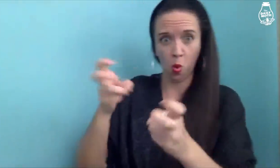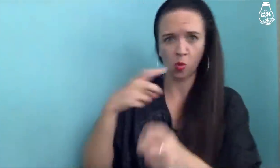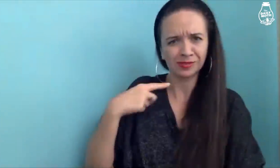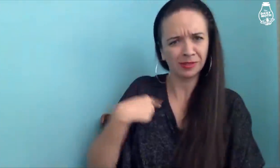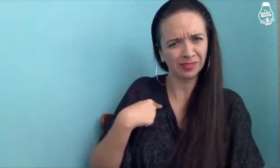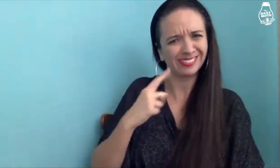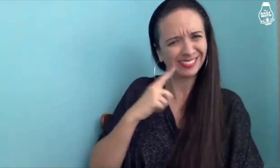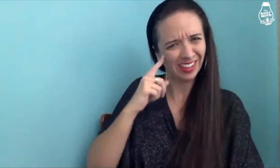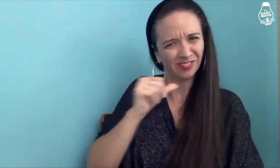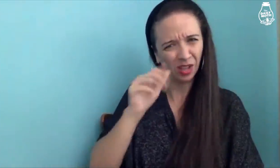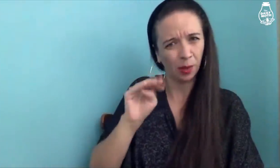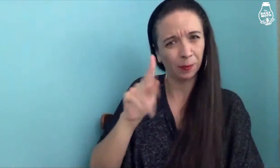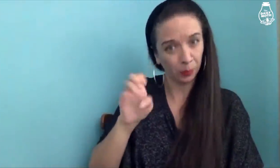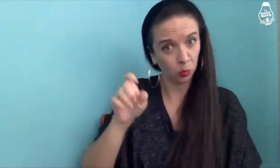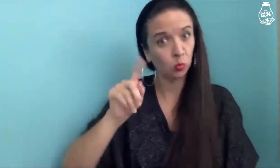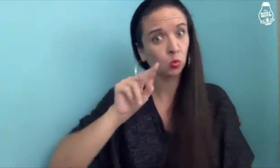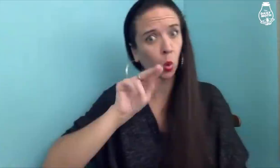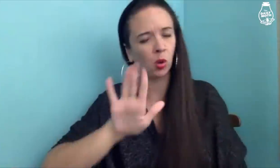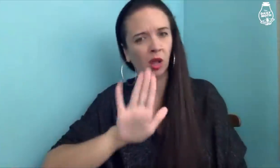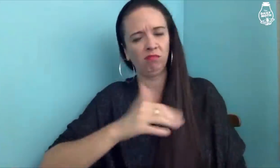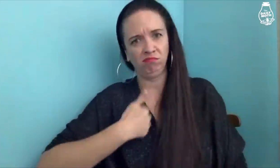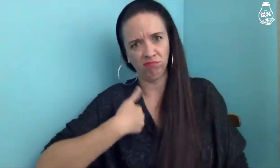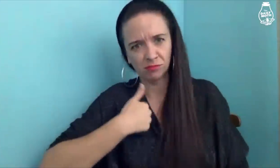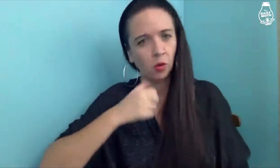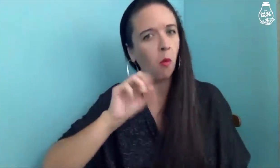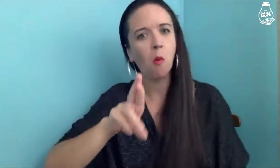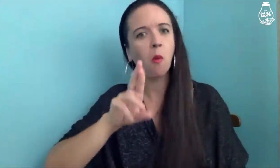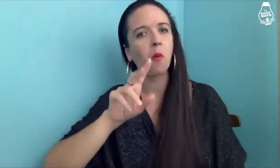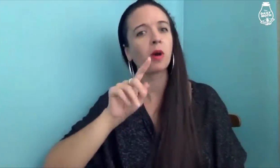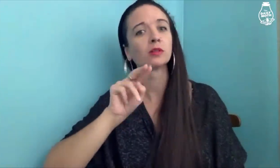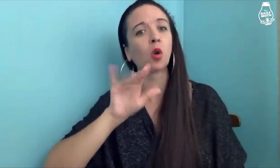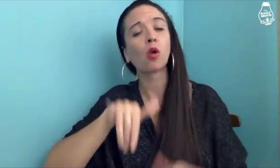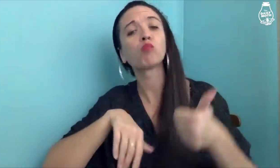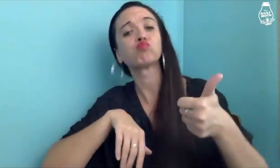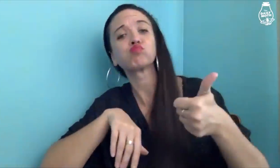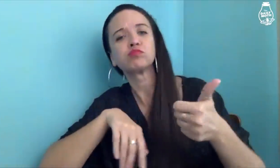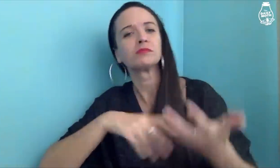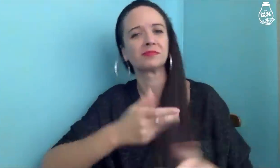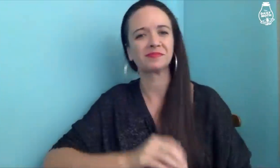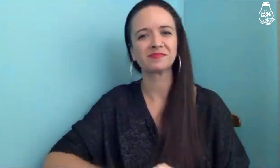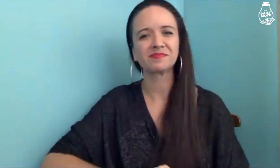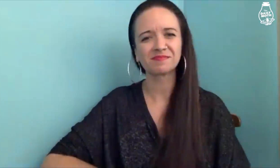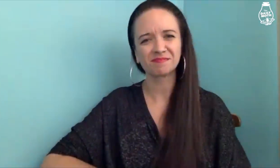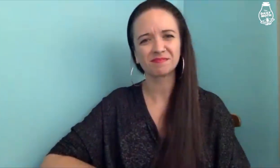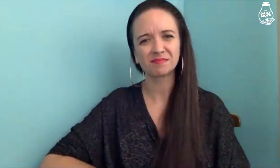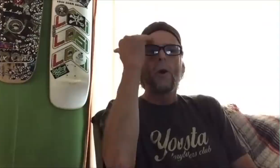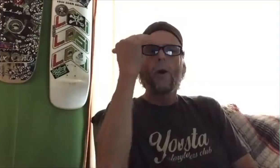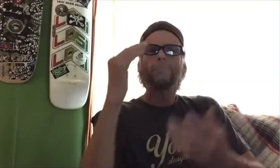that quote you said, "I am deaf, not mute", what did Tony say about that?